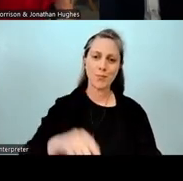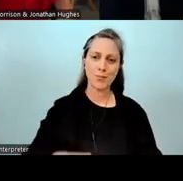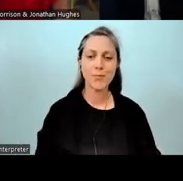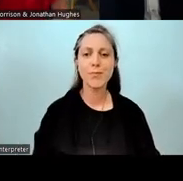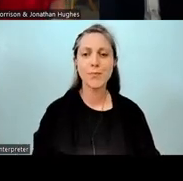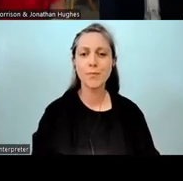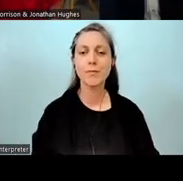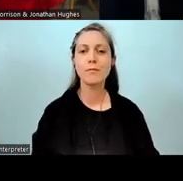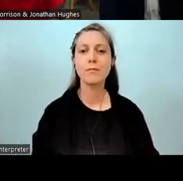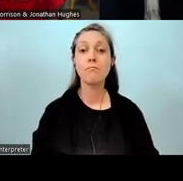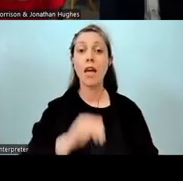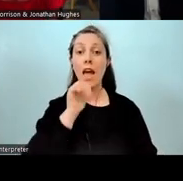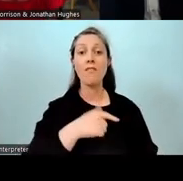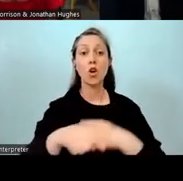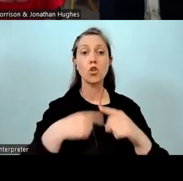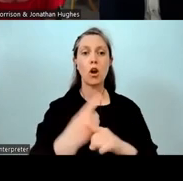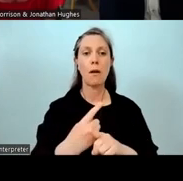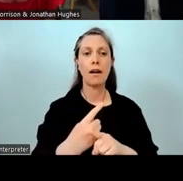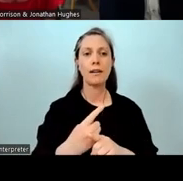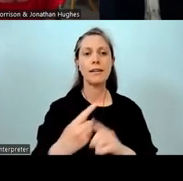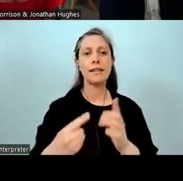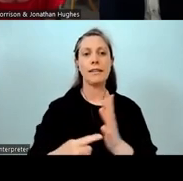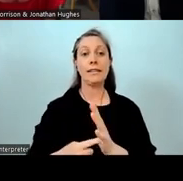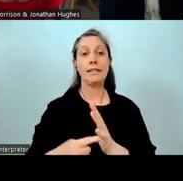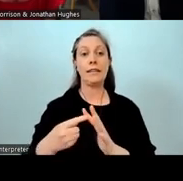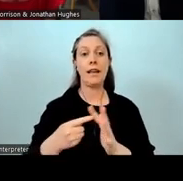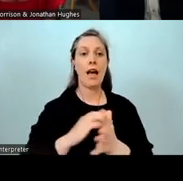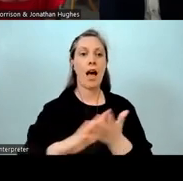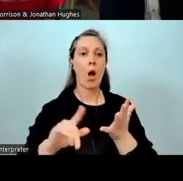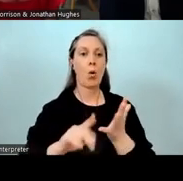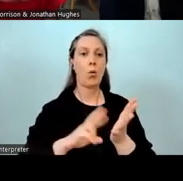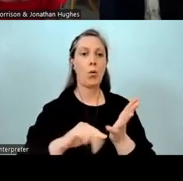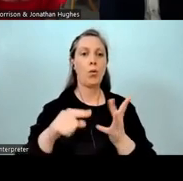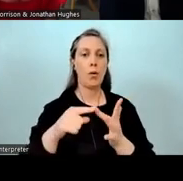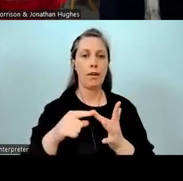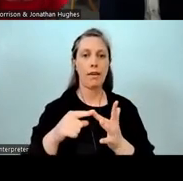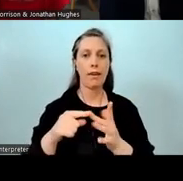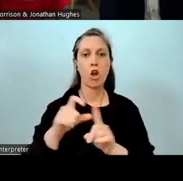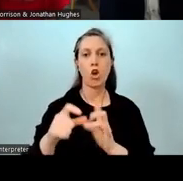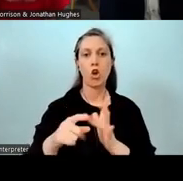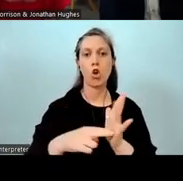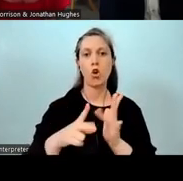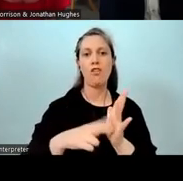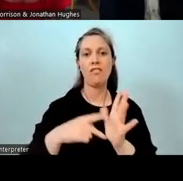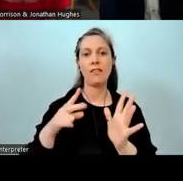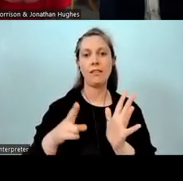Now, if we talk about Te Ahunui, Donovan Farnham, he has excellent Māori language capability